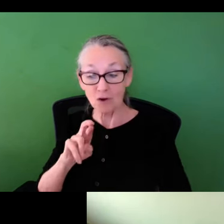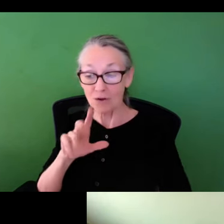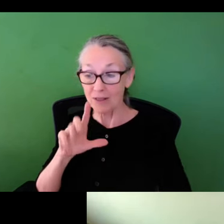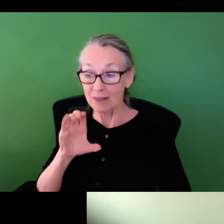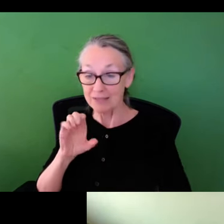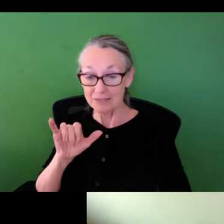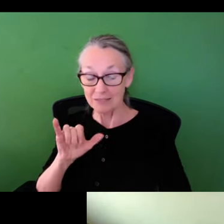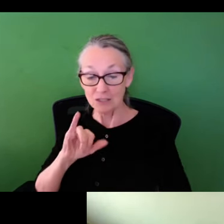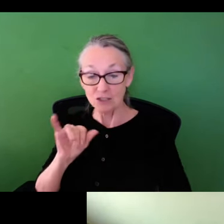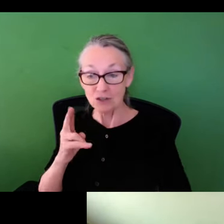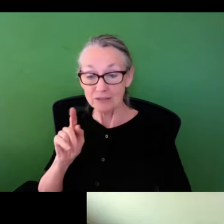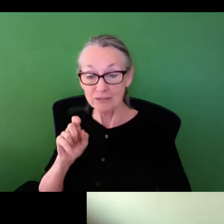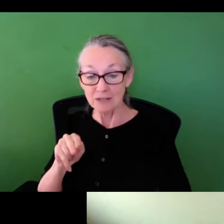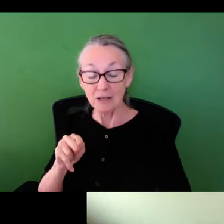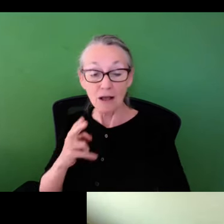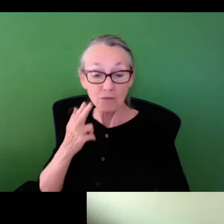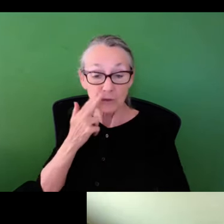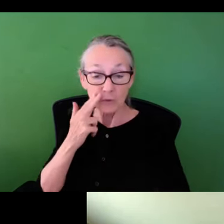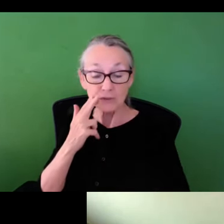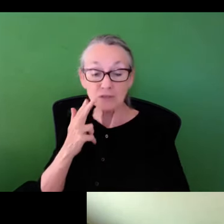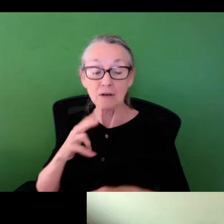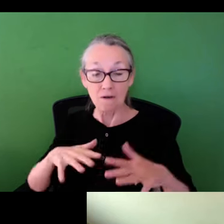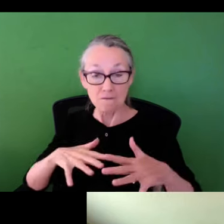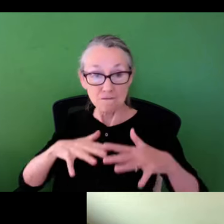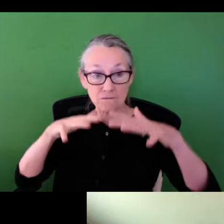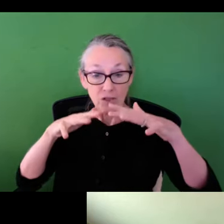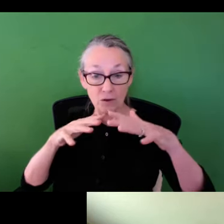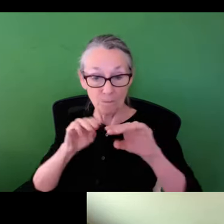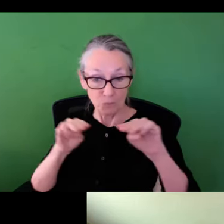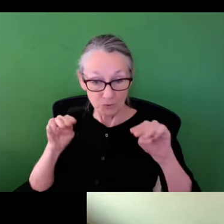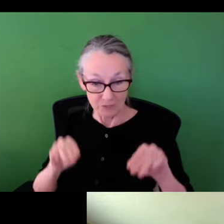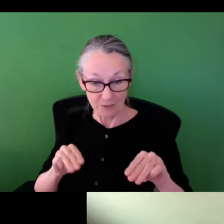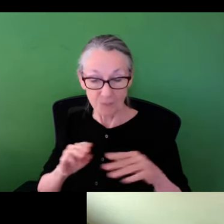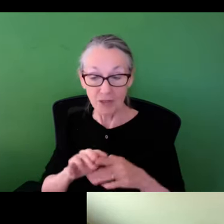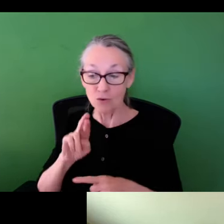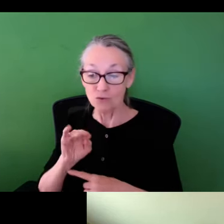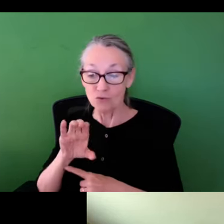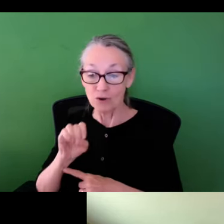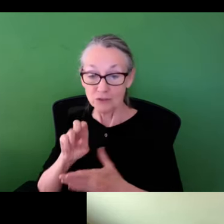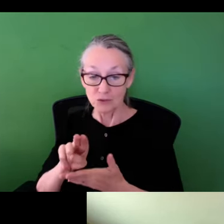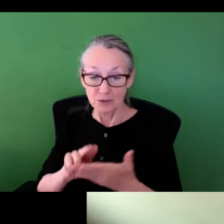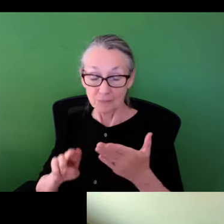Please join us tomorrow at 1pm ET, to hear from Dr. Lacy Johnson of the Houston Flood Museum and Rice